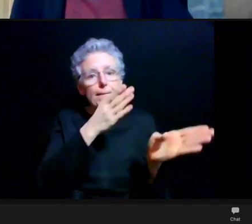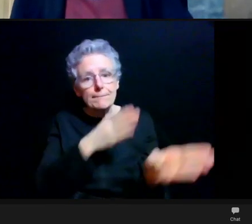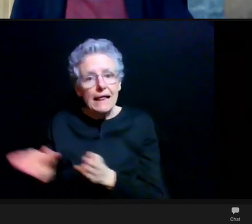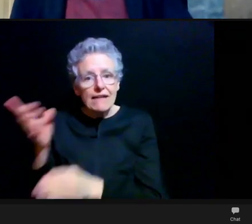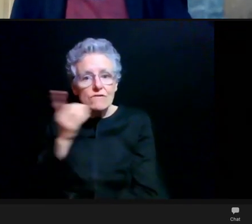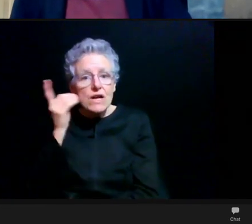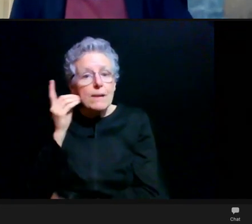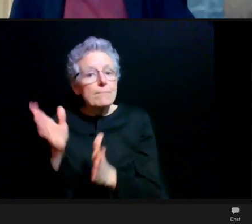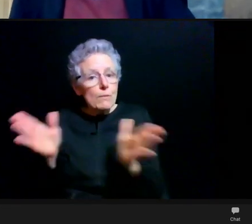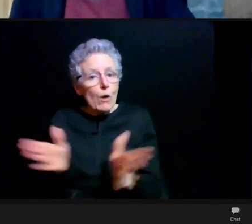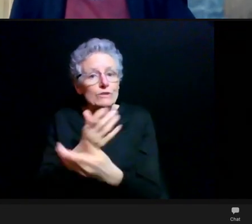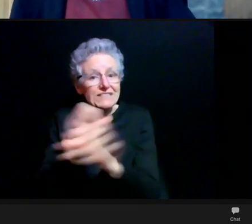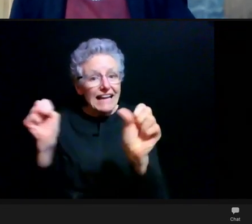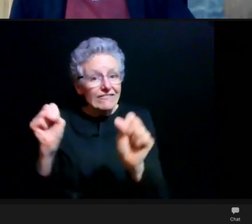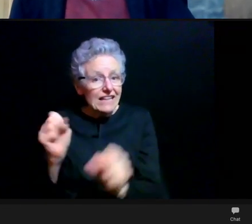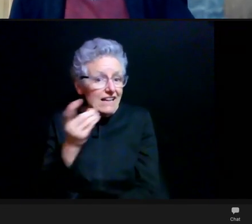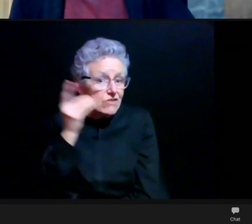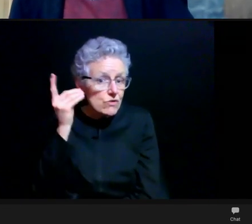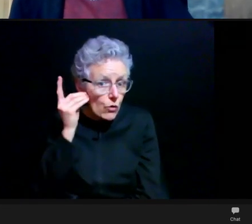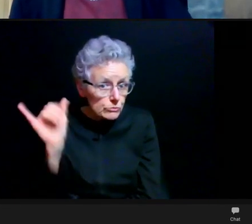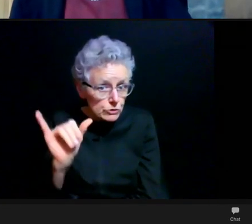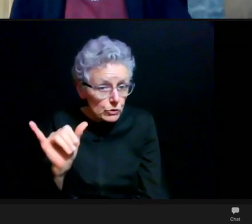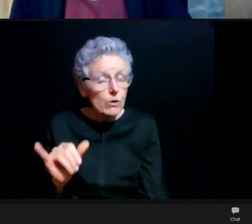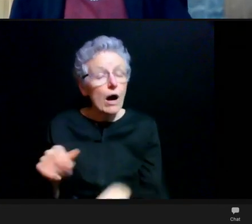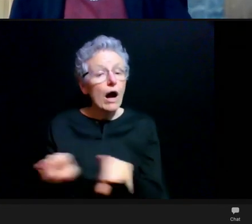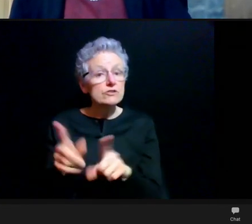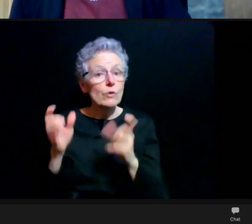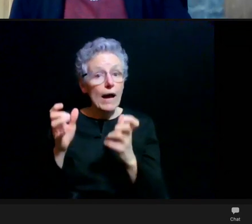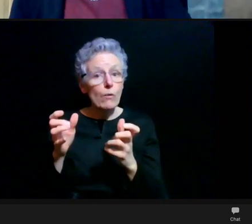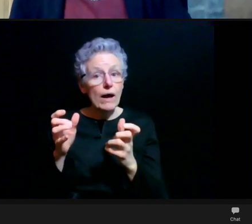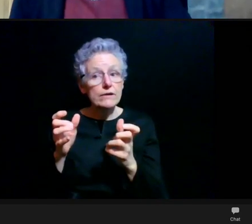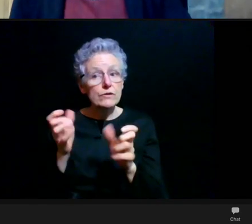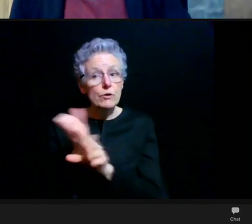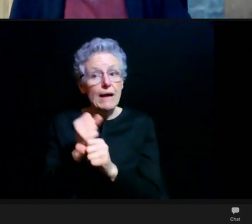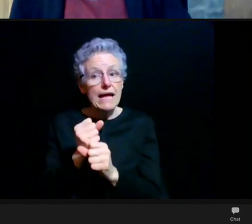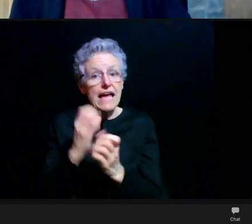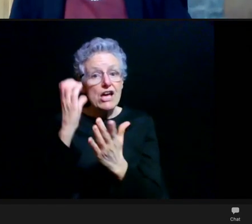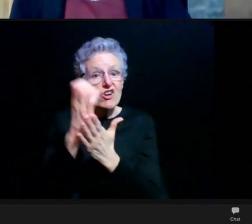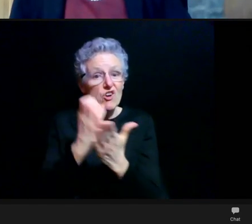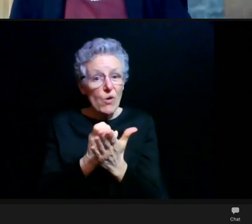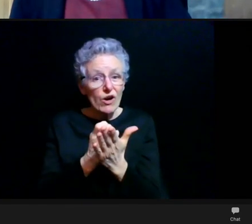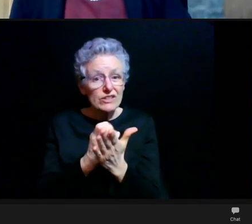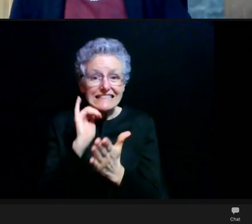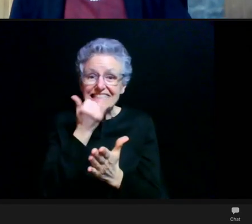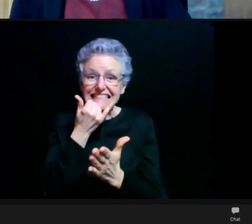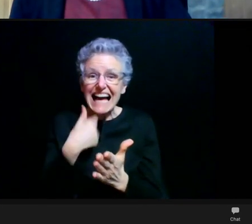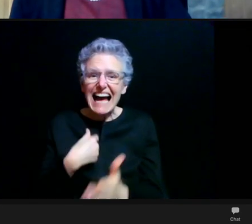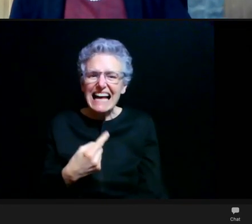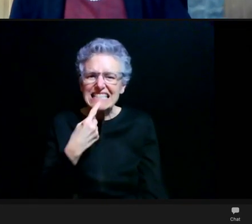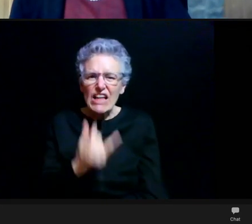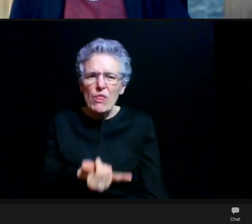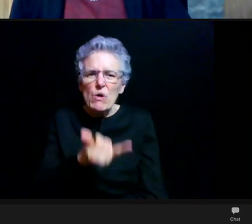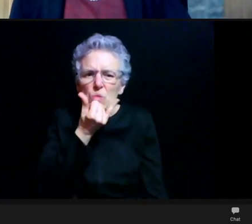So I wanted to put in a plug for that and also wanna make a course correction. I misstated a date on the Union's extended hours.